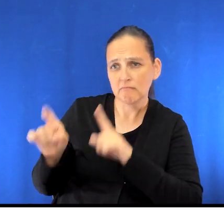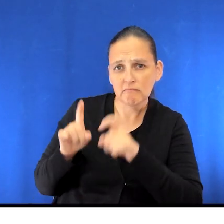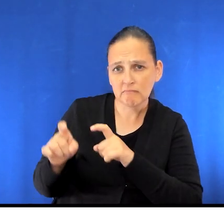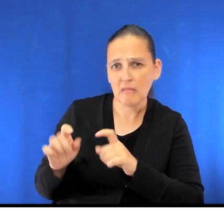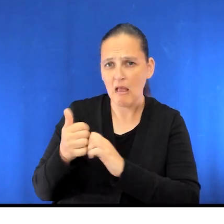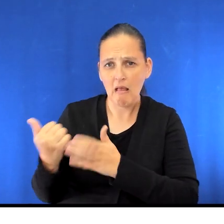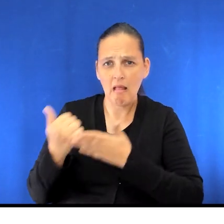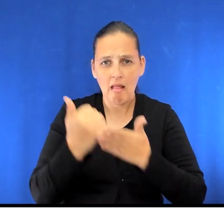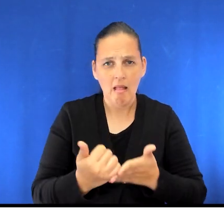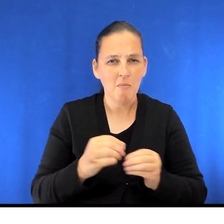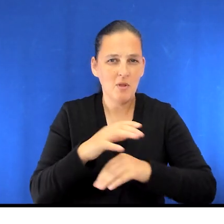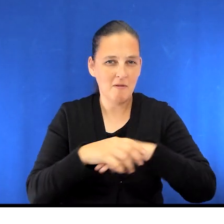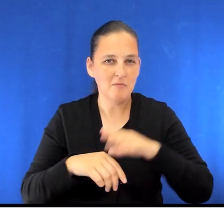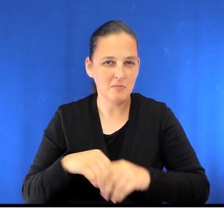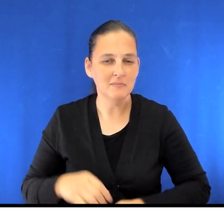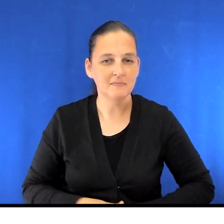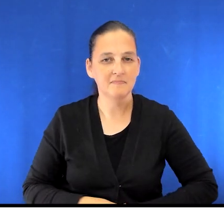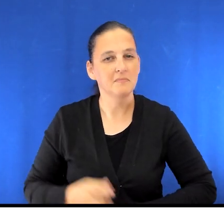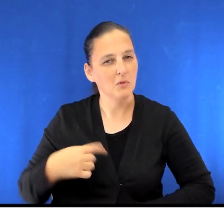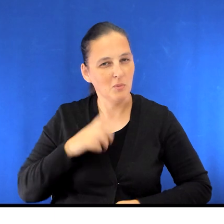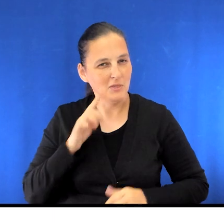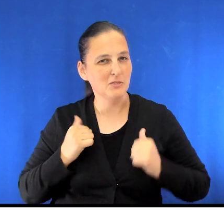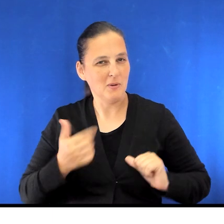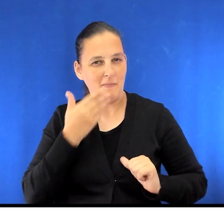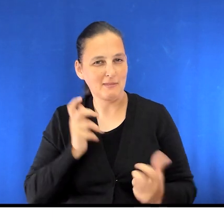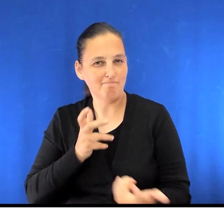this more comfortable for you. We will do our best to accommodate you.